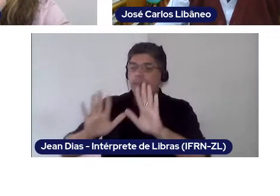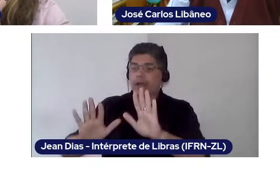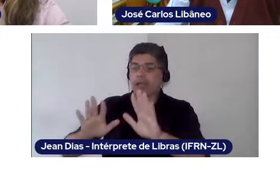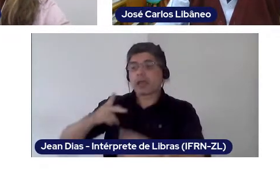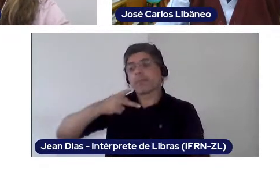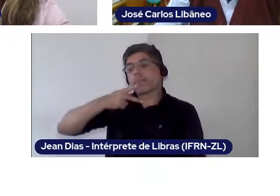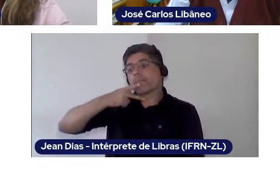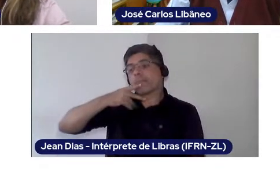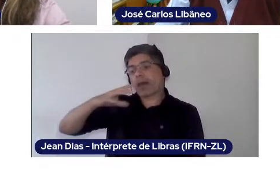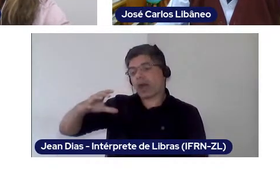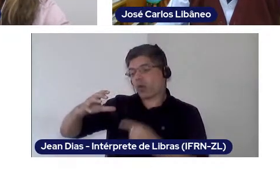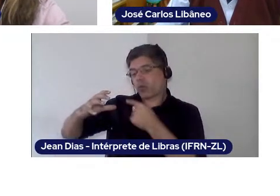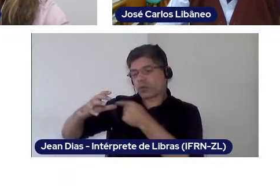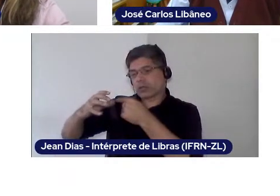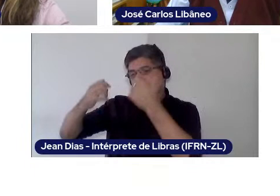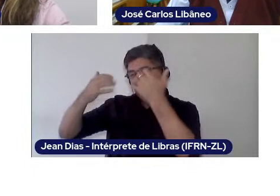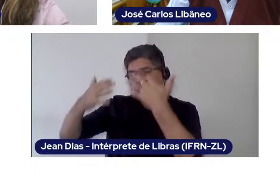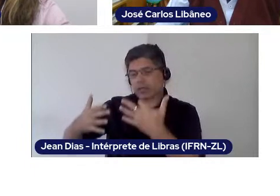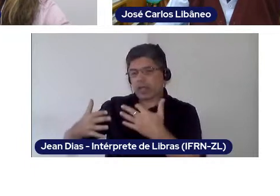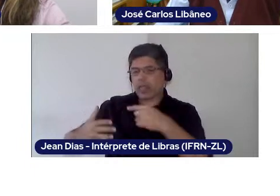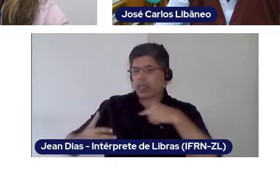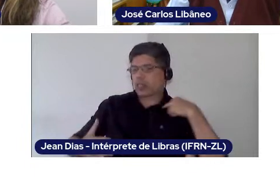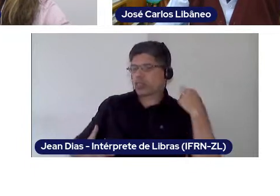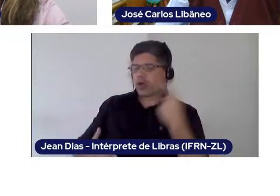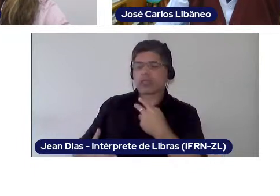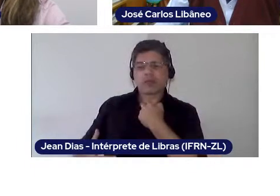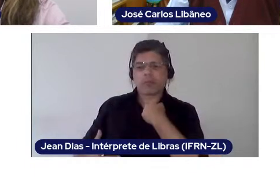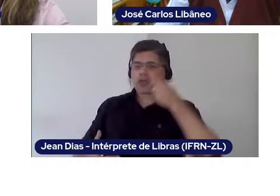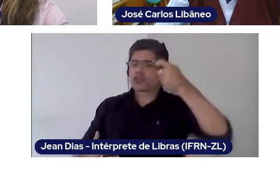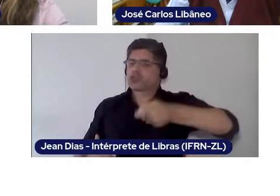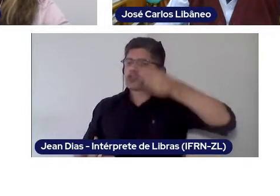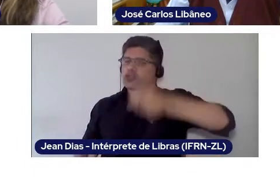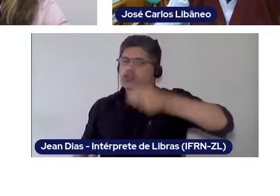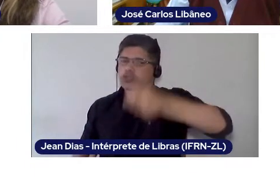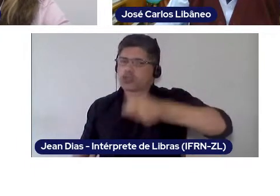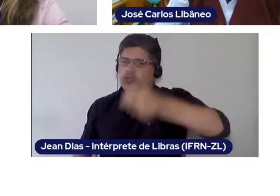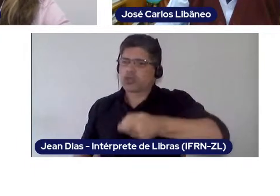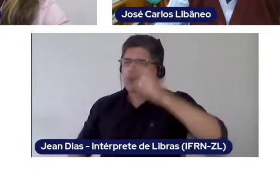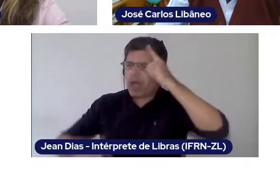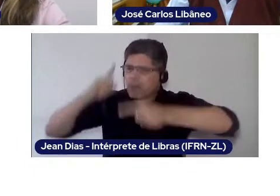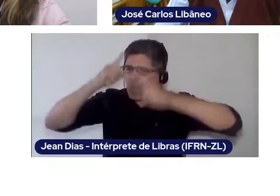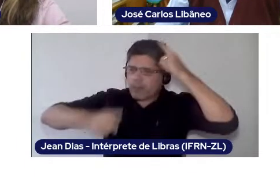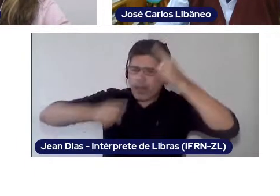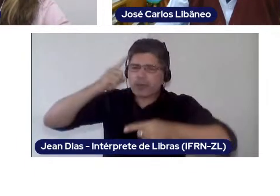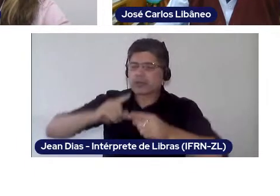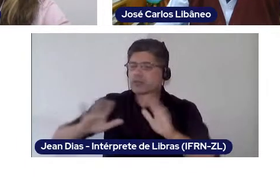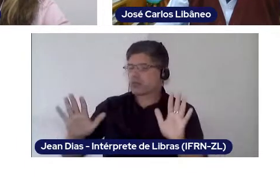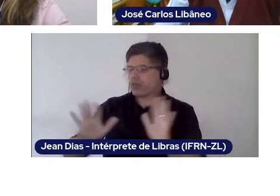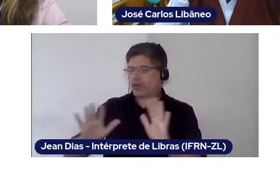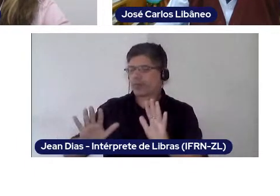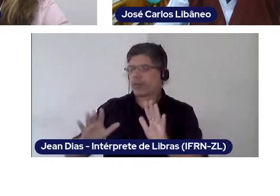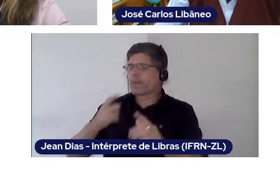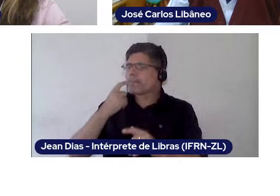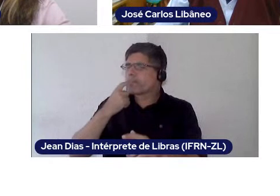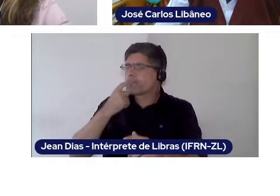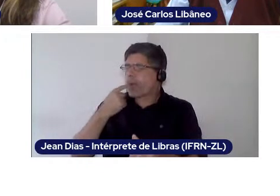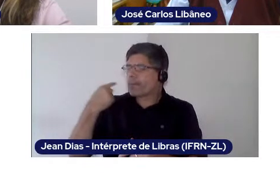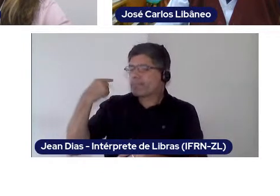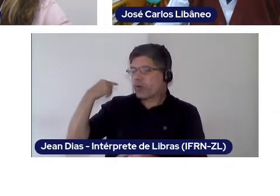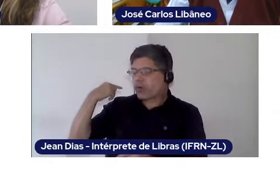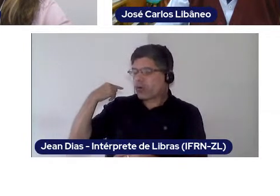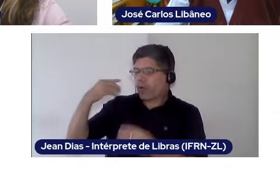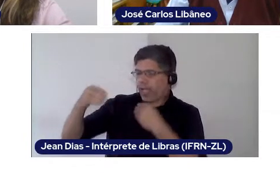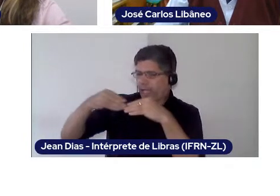And I want to establish in a very clear manner that right before coming here for our event, I received a call from Carta Capital (weekly magazine) inviting me for an interview.